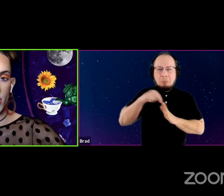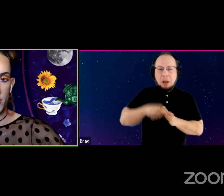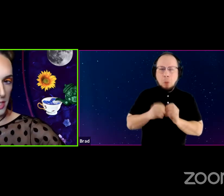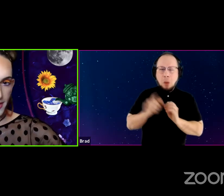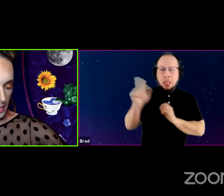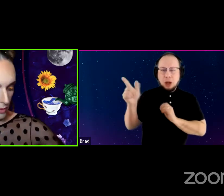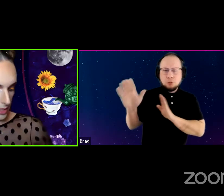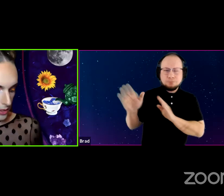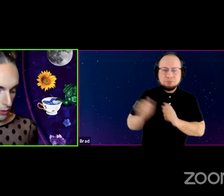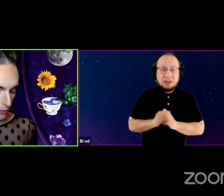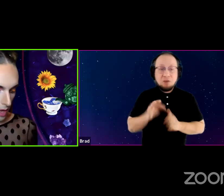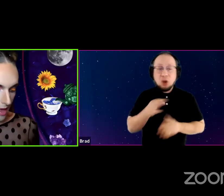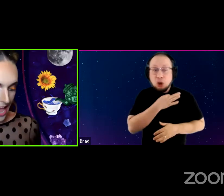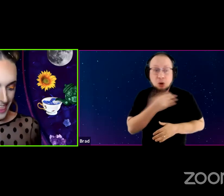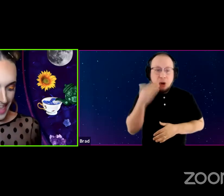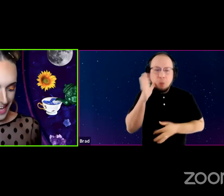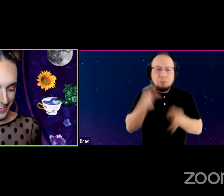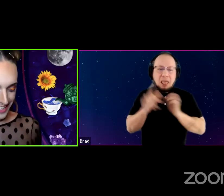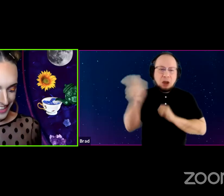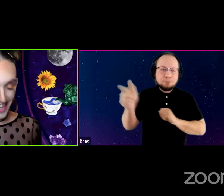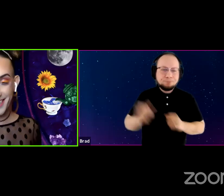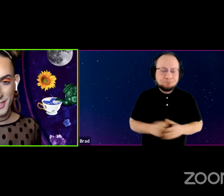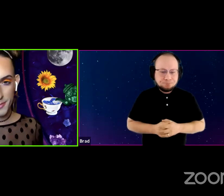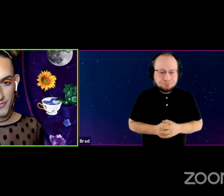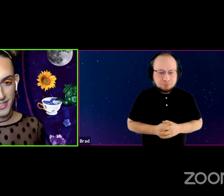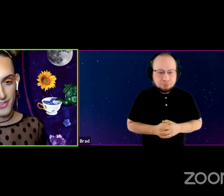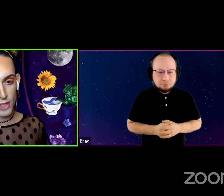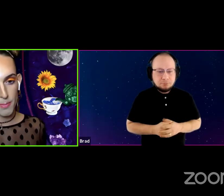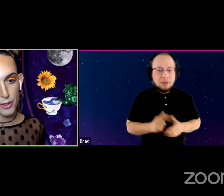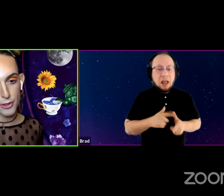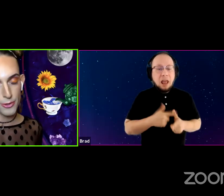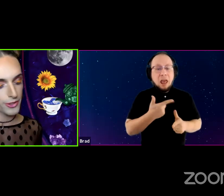in case anyone doesn't know. And then the Island Shakespeare Festival, our producer,